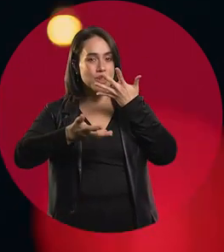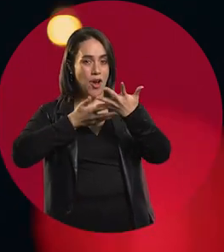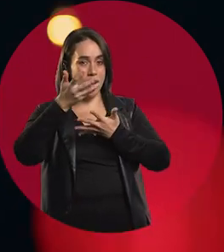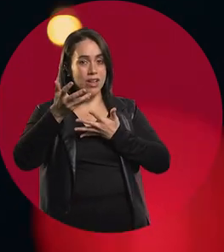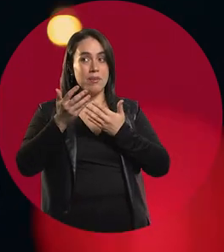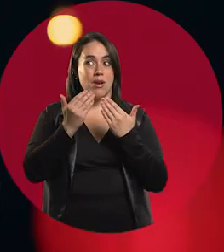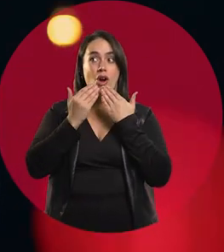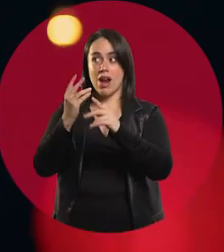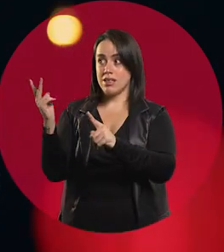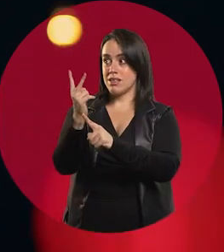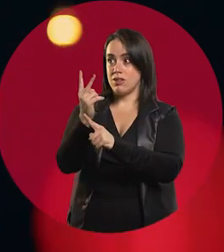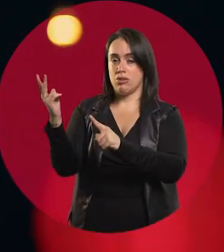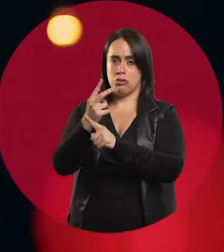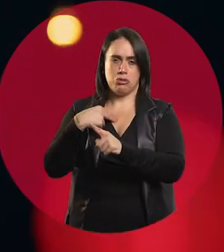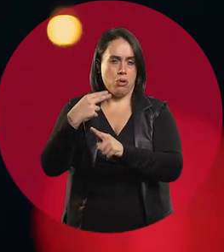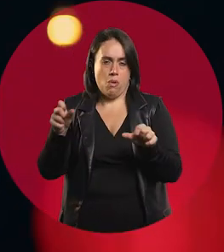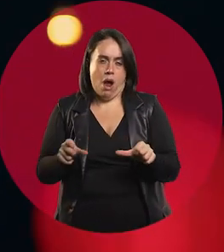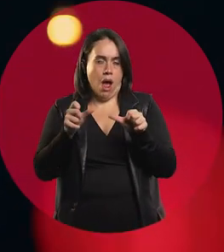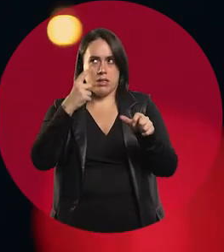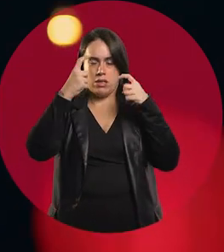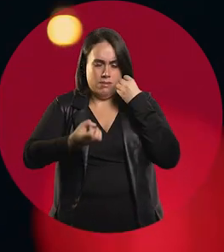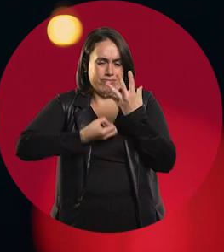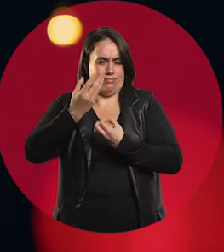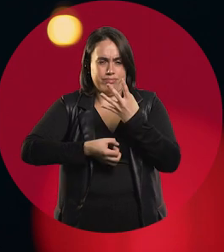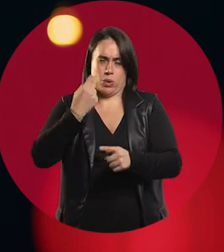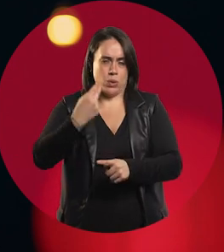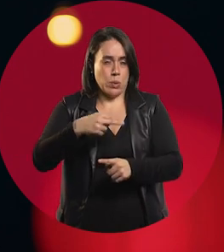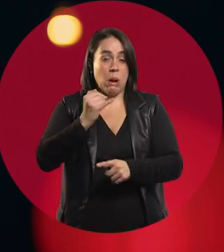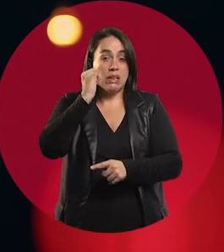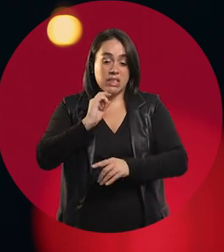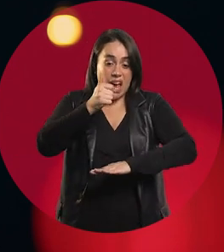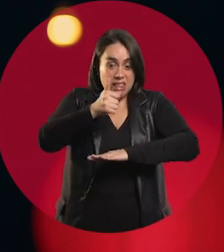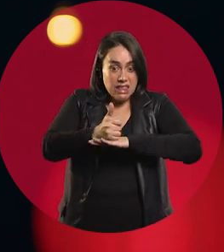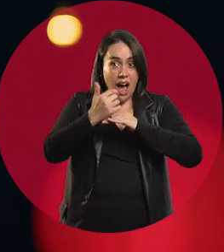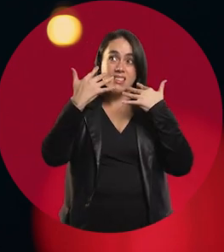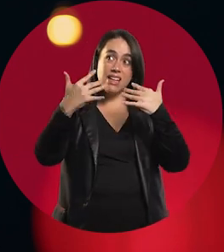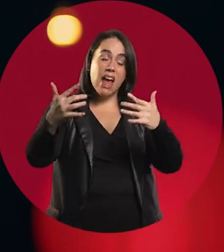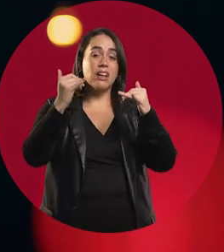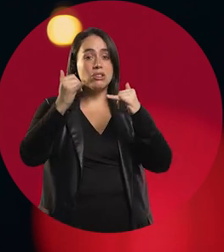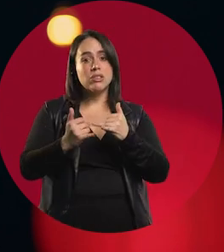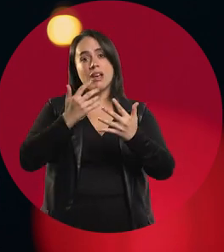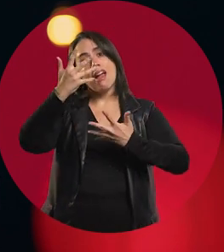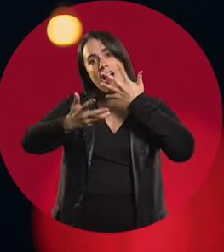But if it hadn't been for them, I never would have done it. I think I would have been on stage, which was what fascinated me.